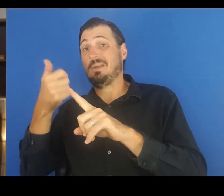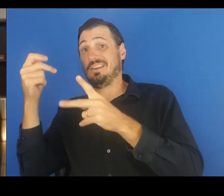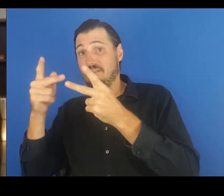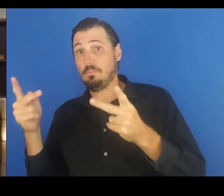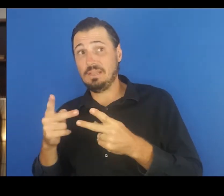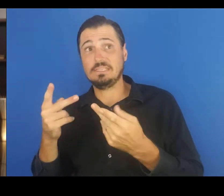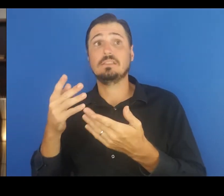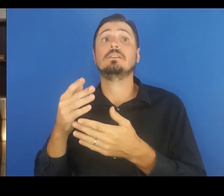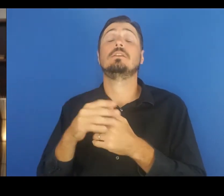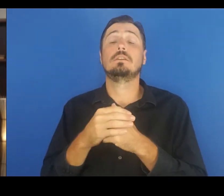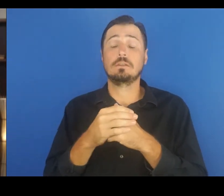community transmission.